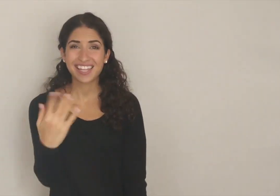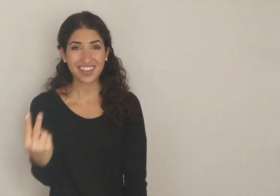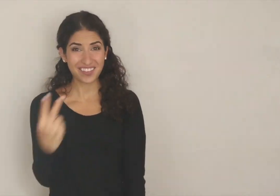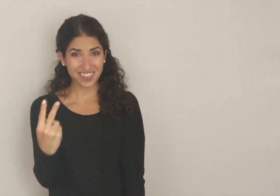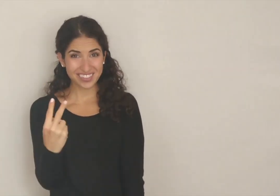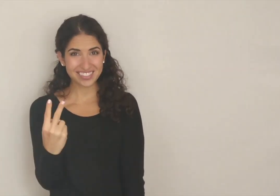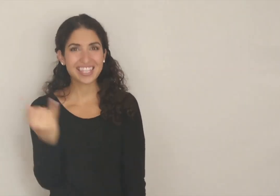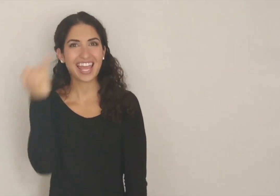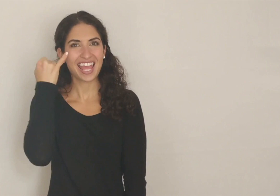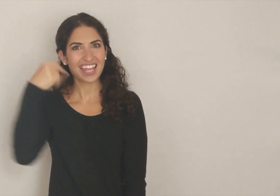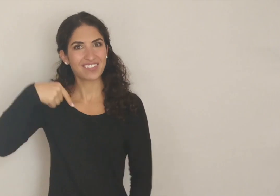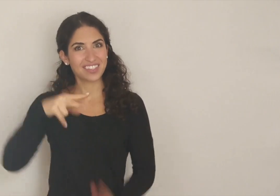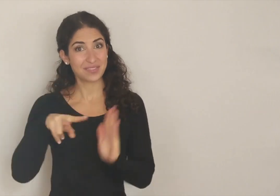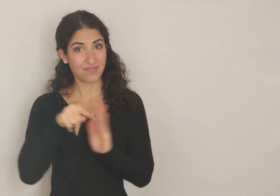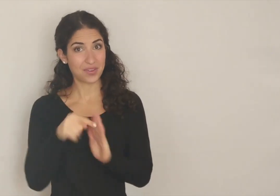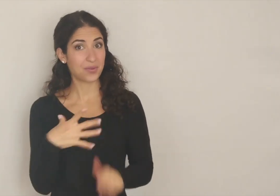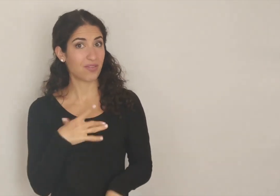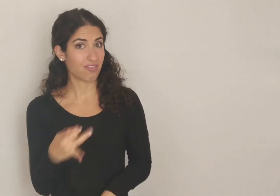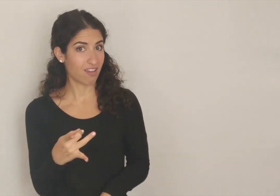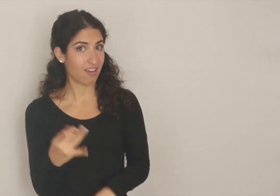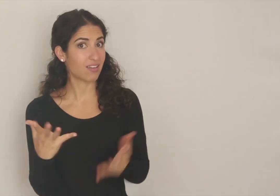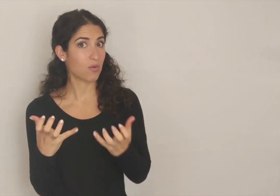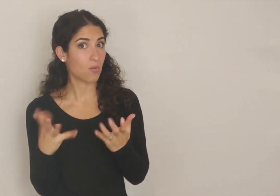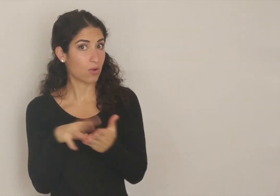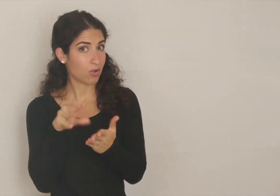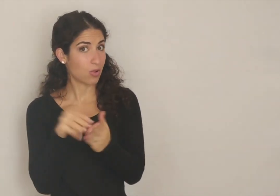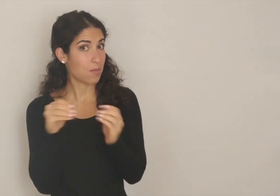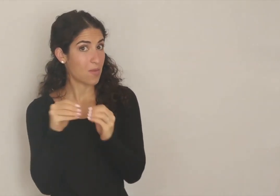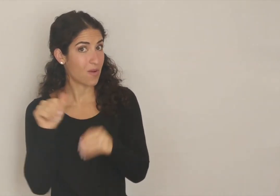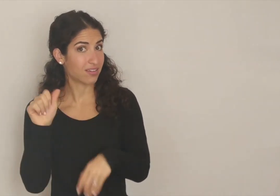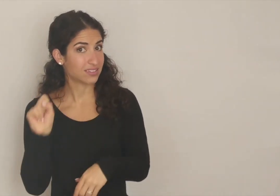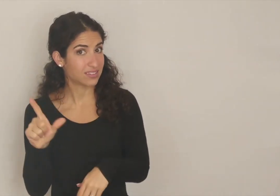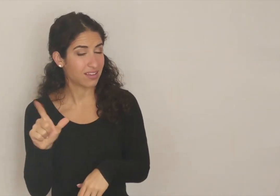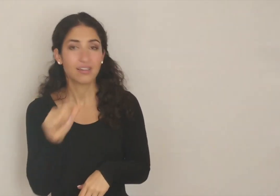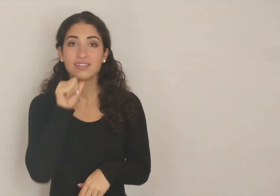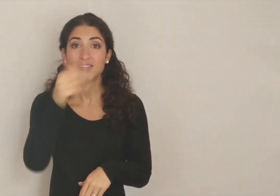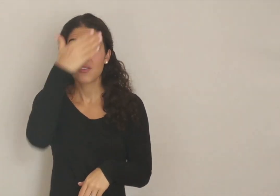Thank you so much for watching! If you like this video and you want to learn more ASL,